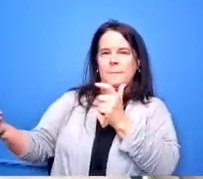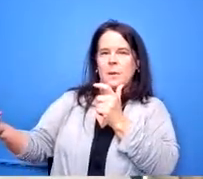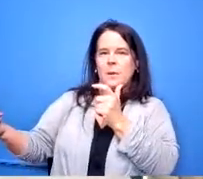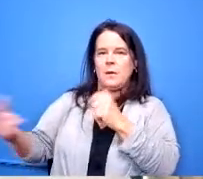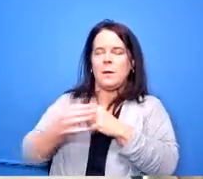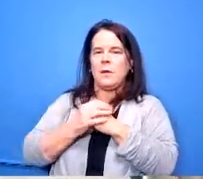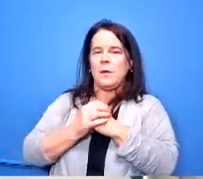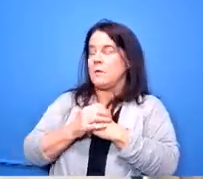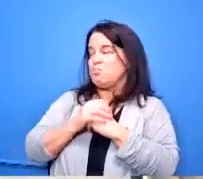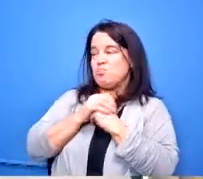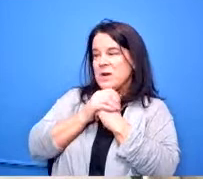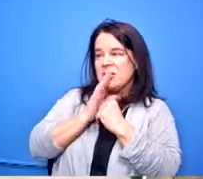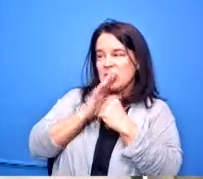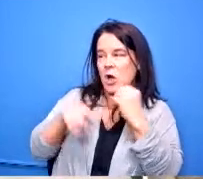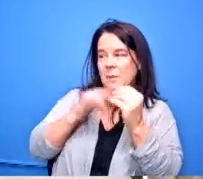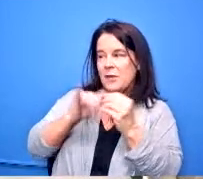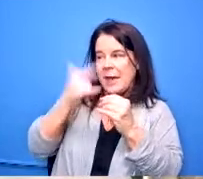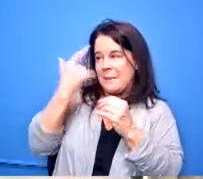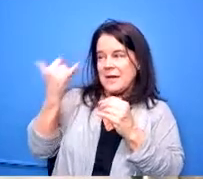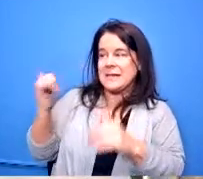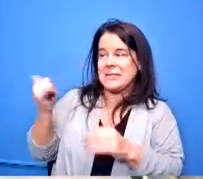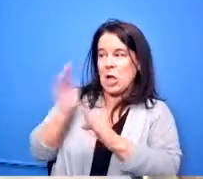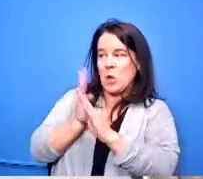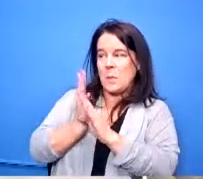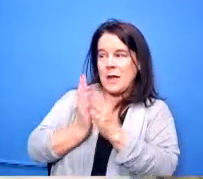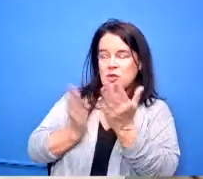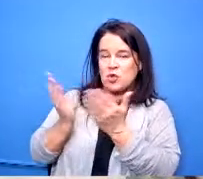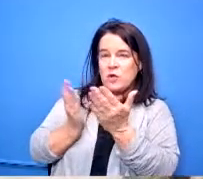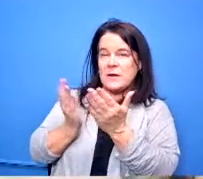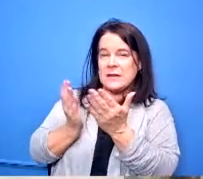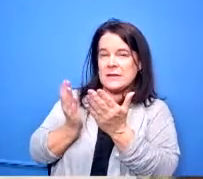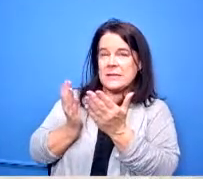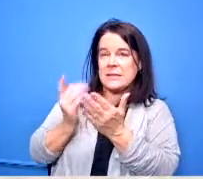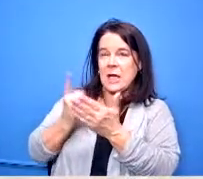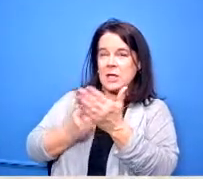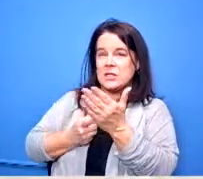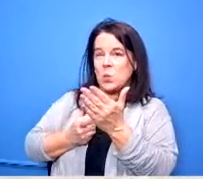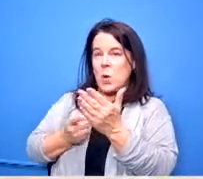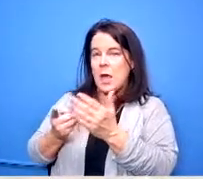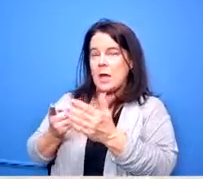about that because yellow bus service is what uh the non-pubs requested that's why that's why the